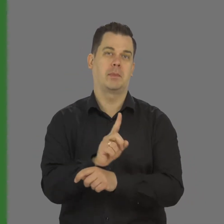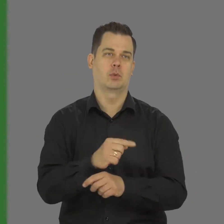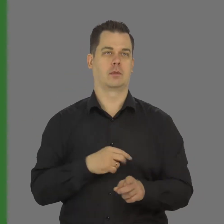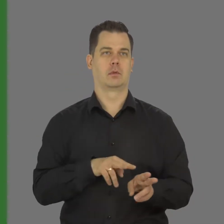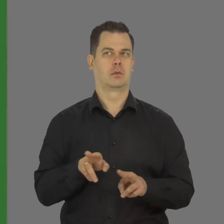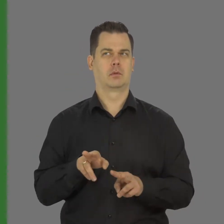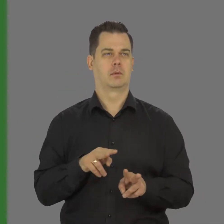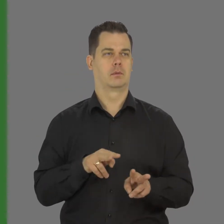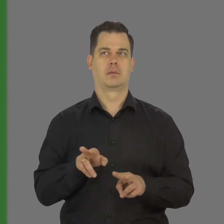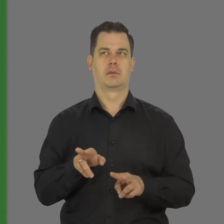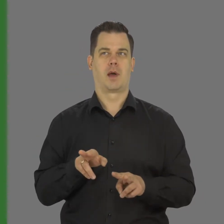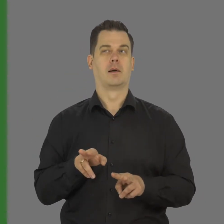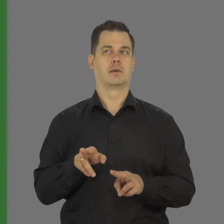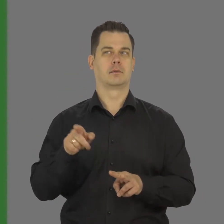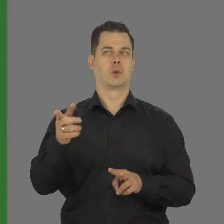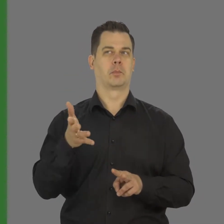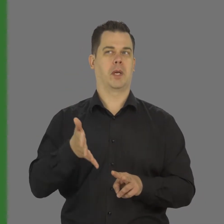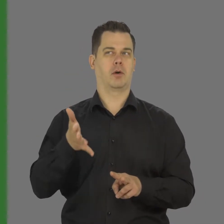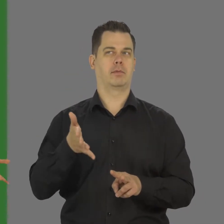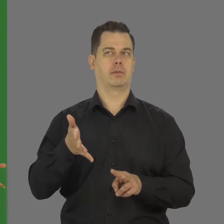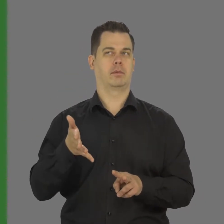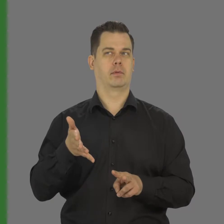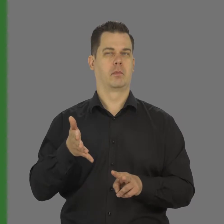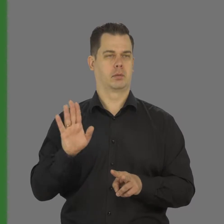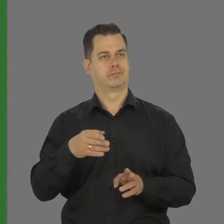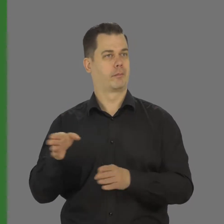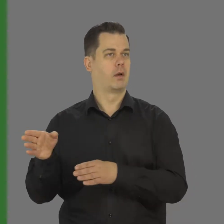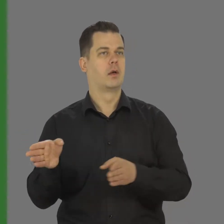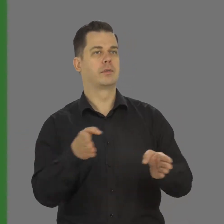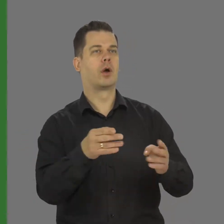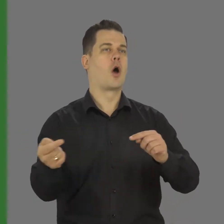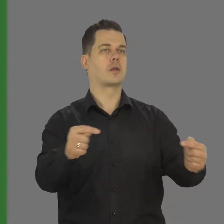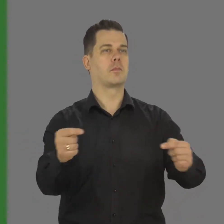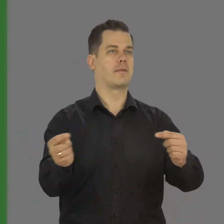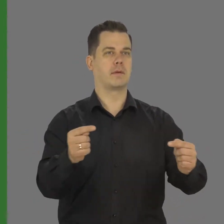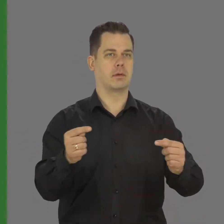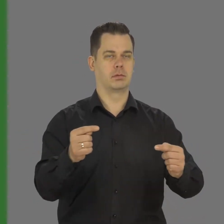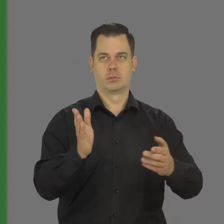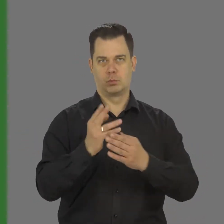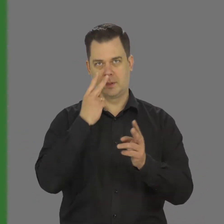we look at him with curiosity. However, later we completely focus on the guest,,